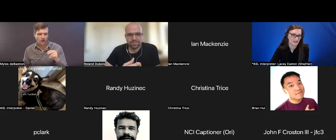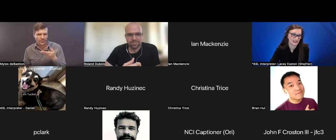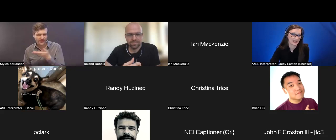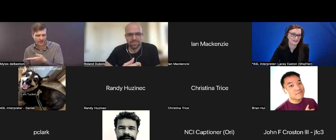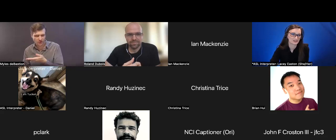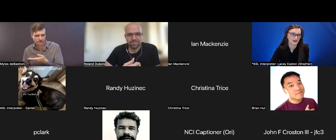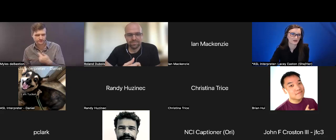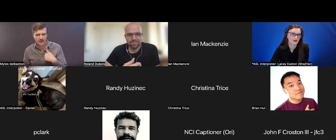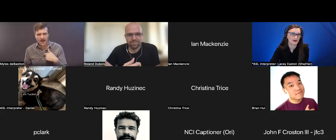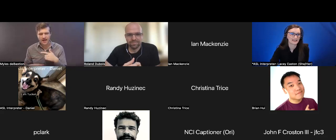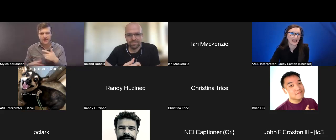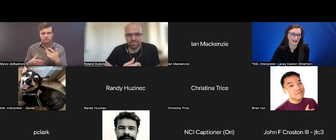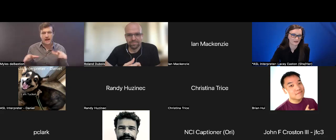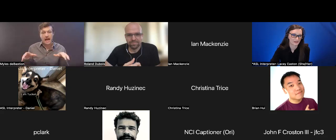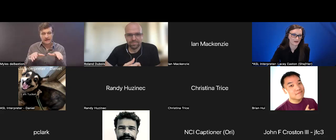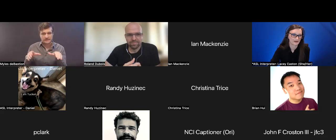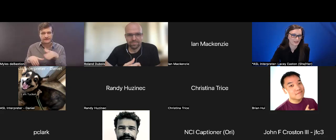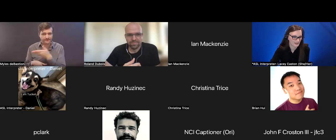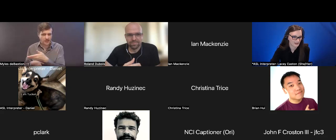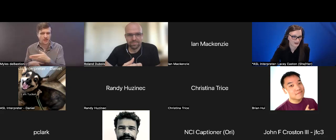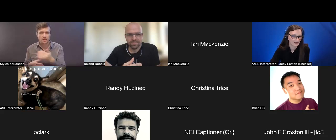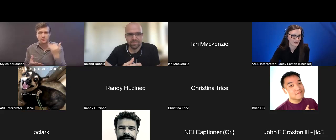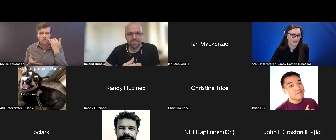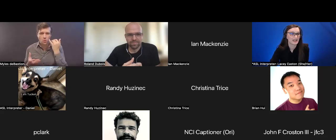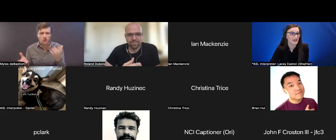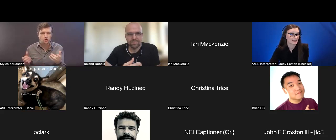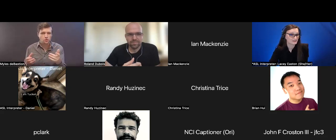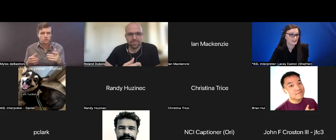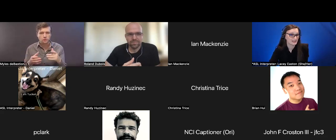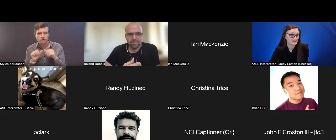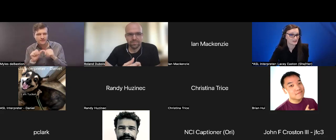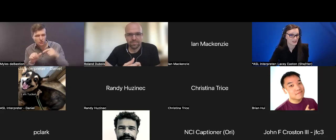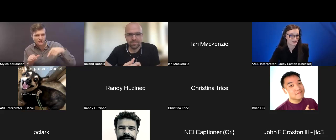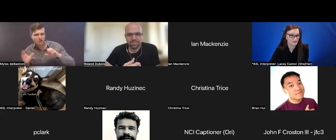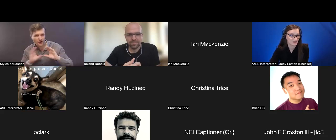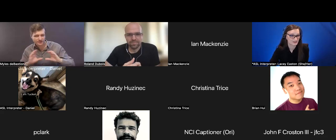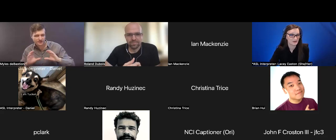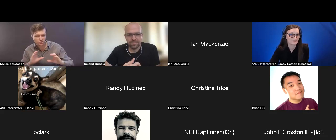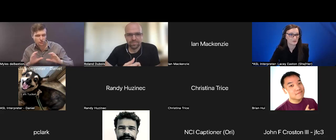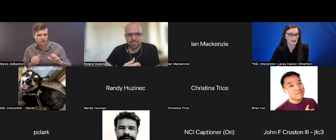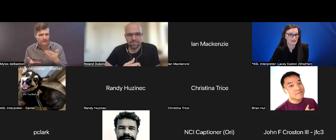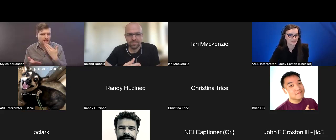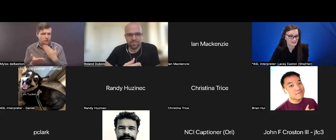in the channel, called Hackathon . I'm actively in that channel. If you wanted to continue this